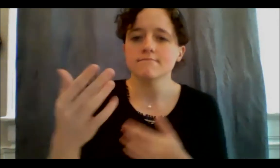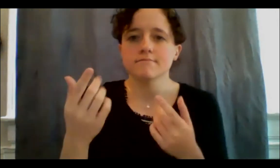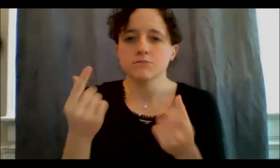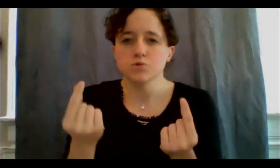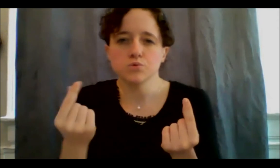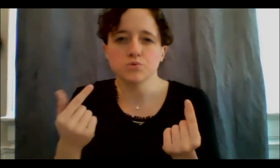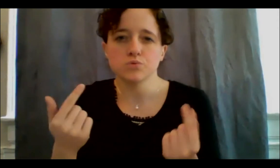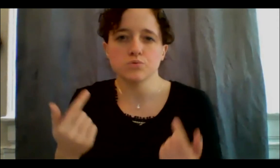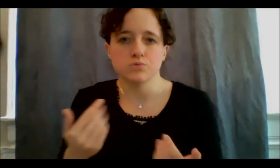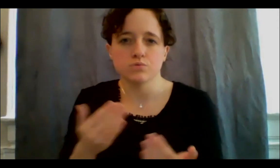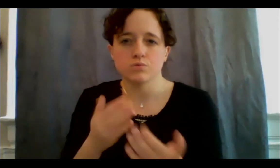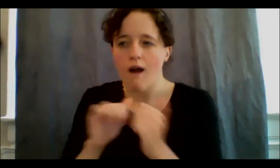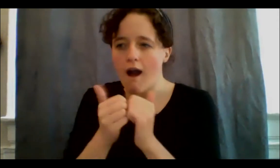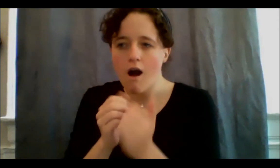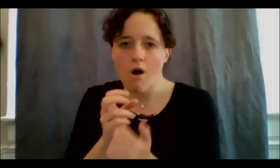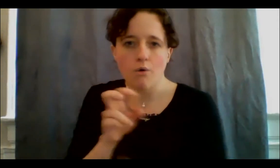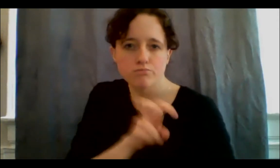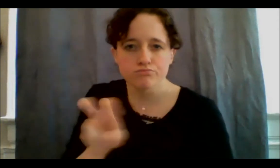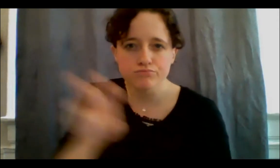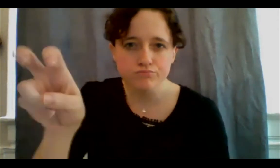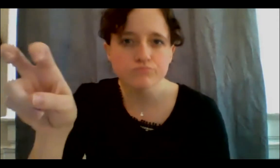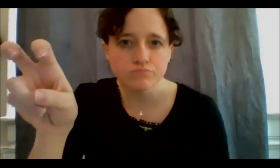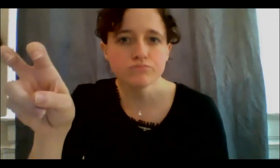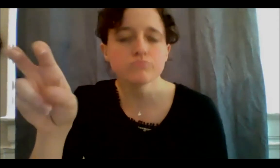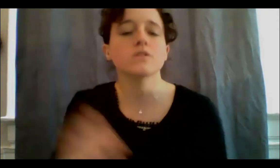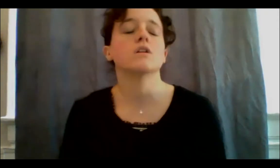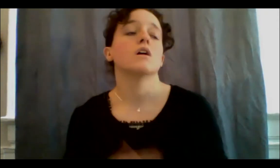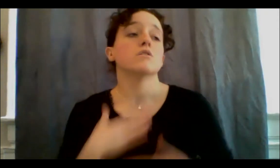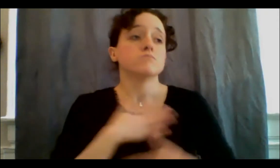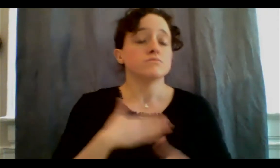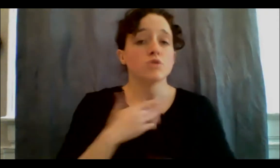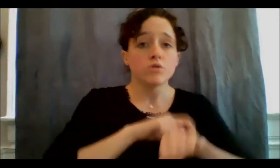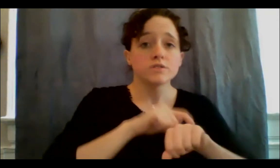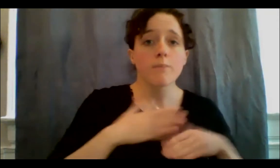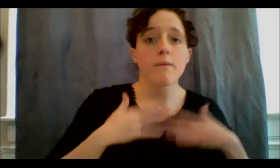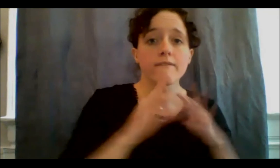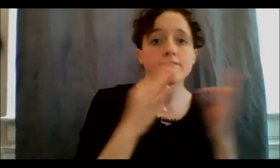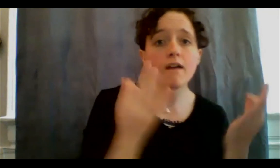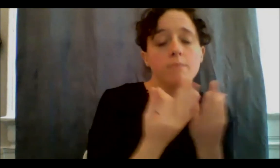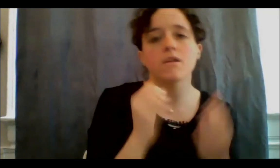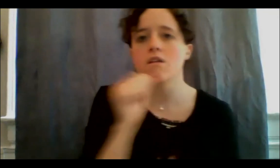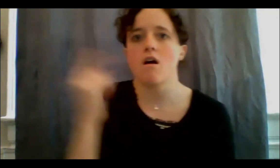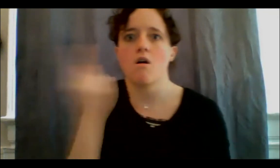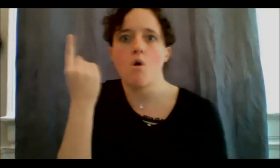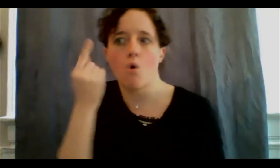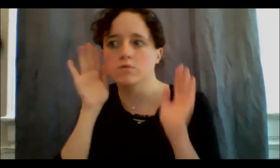time with my family instead of working while I'm at work, working outside of work, working when I'm visiting my family. Even that, just to